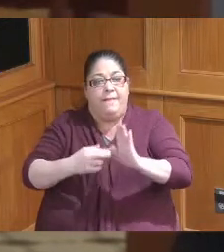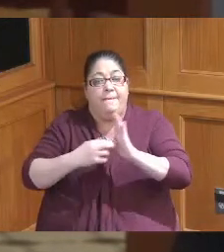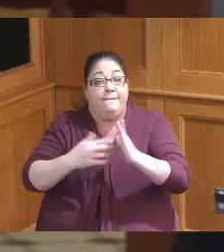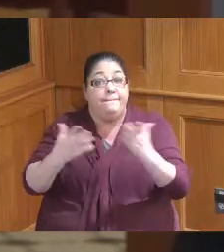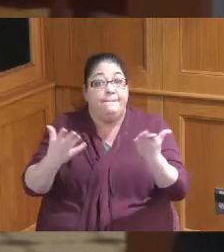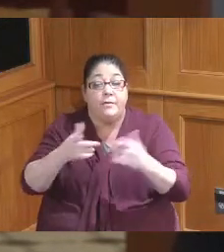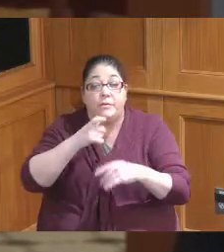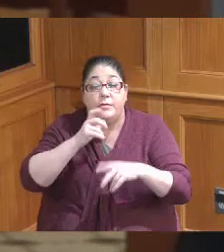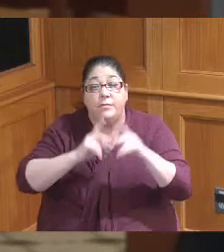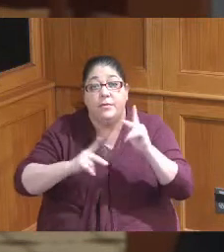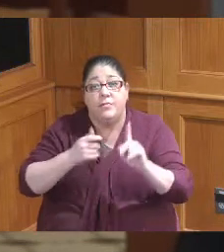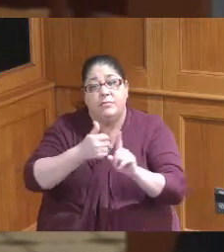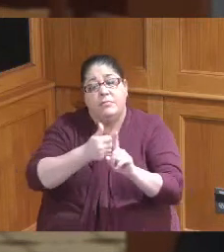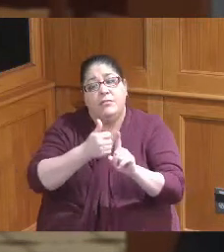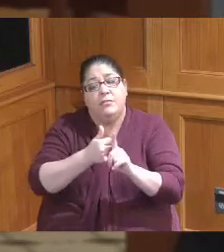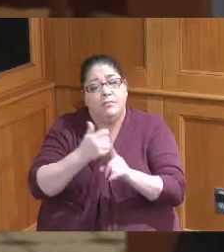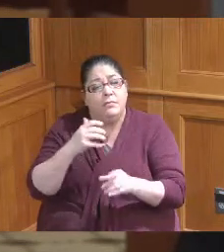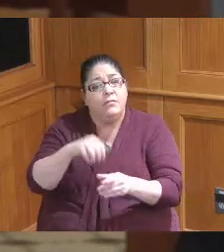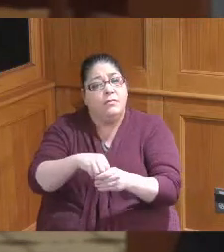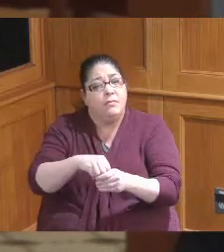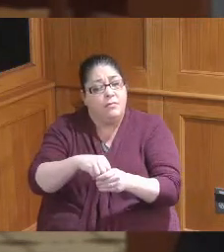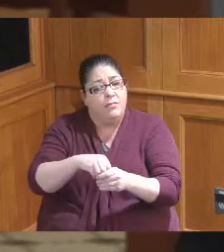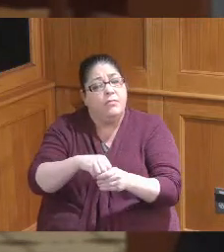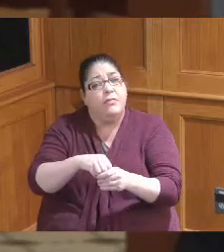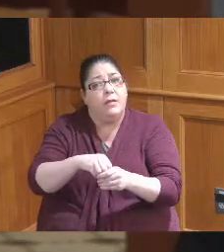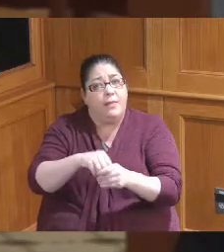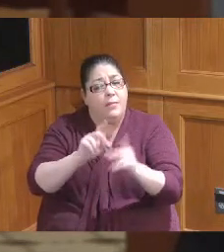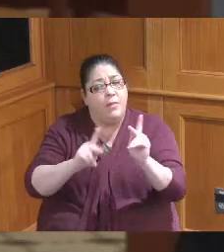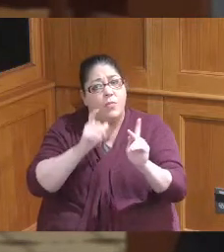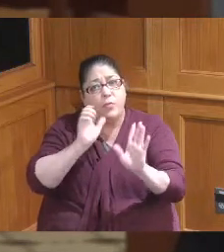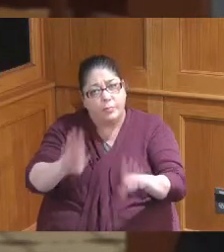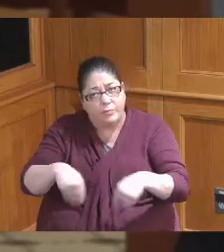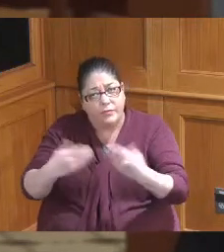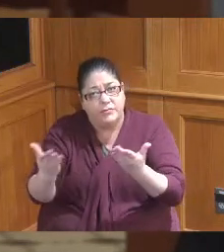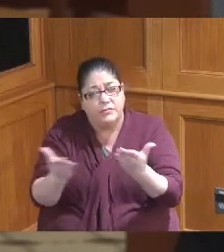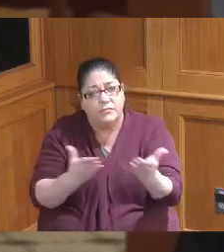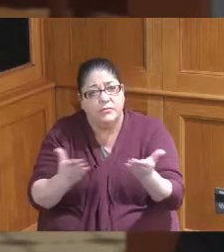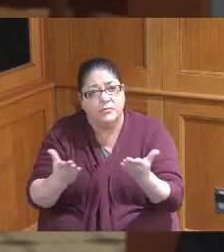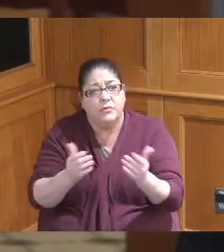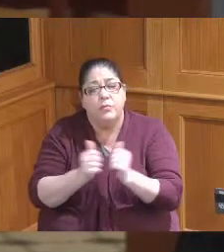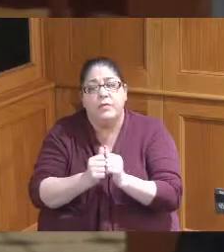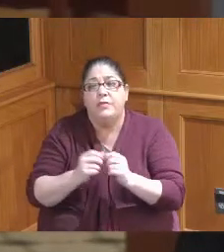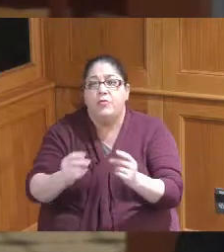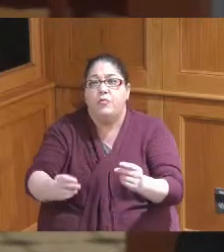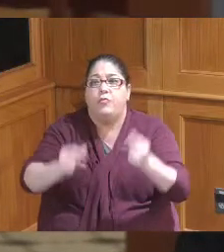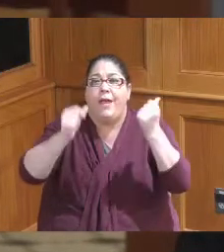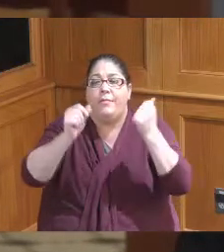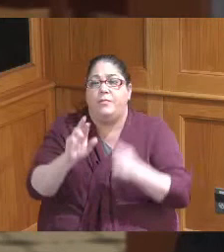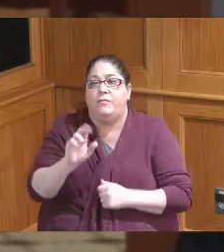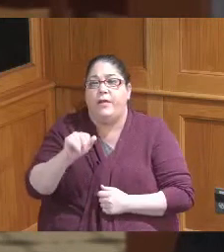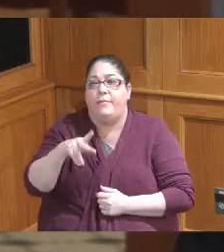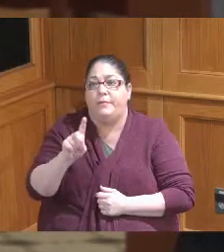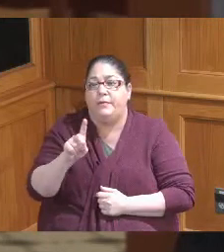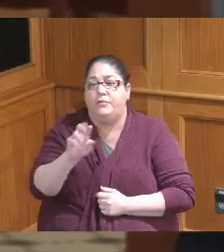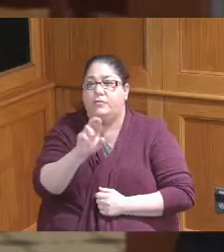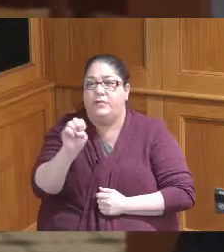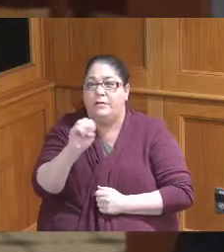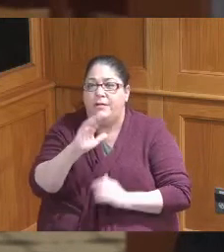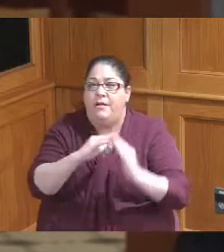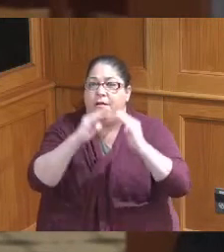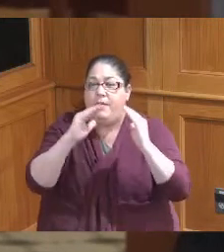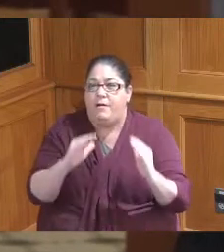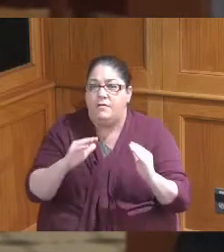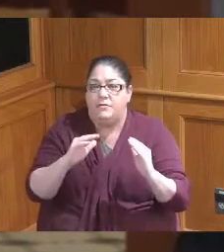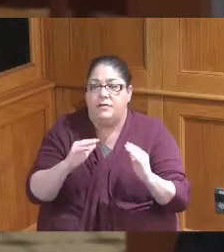participate in and serve those who work with our rapid rehousing programs for affordable housing